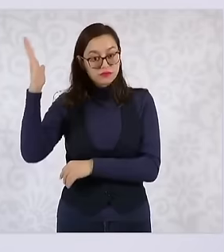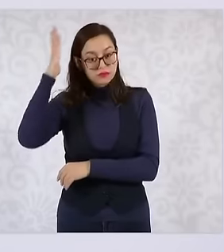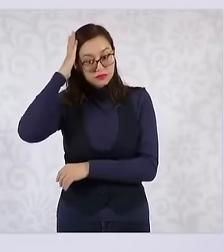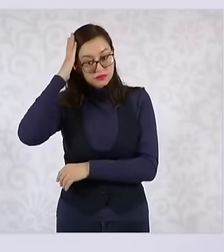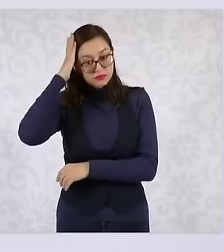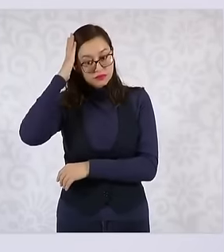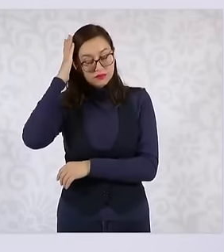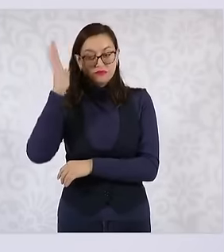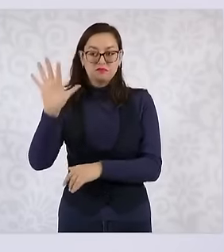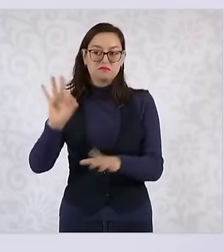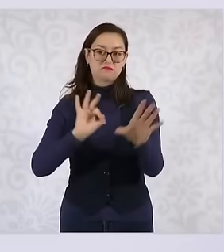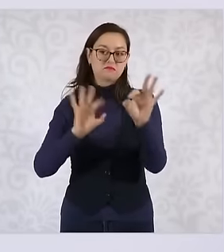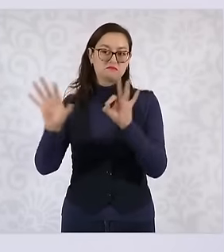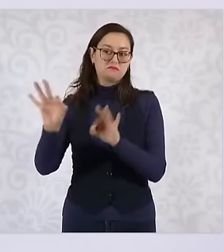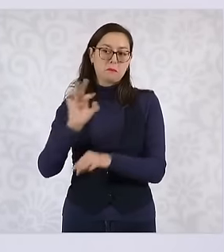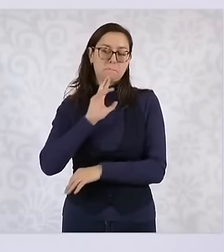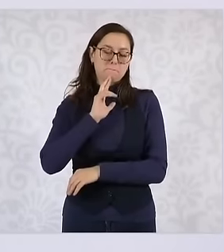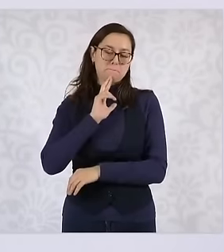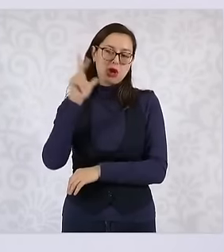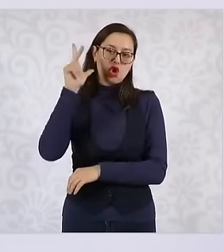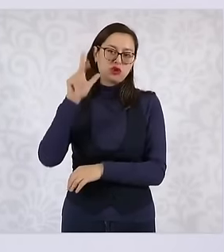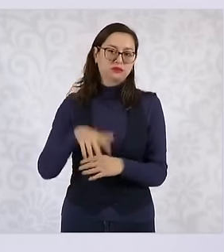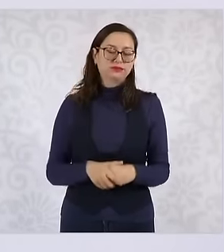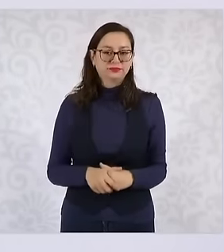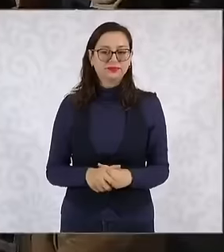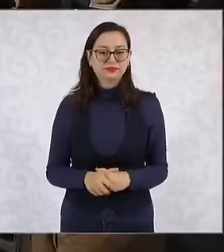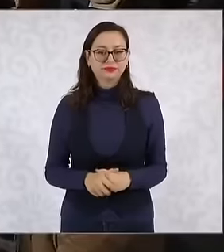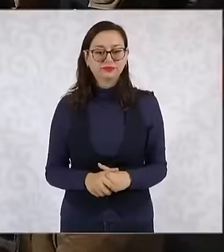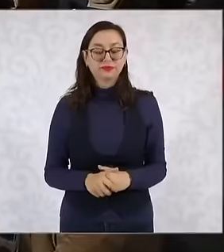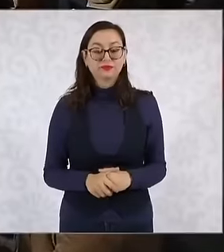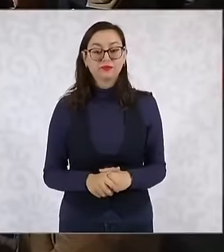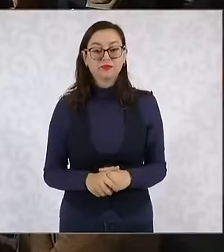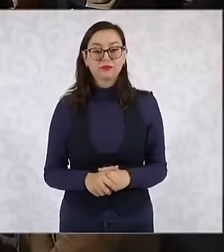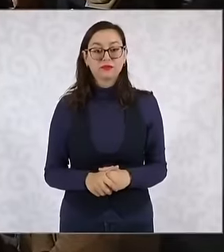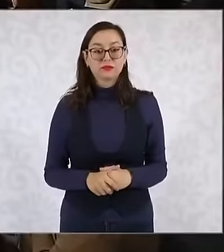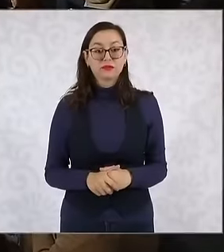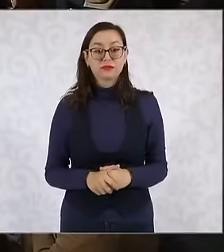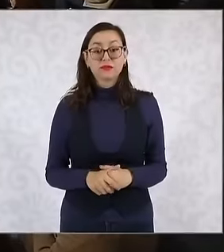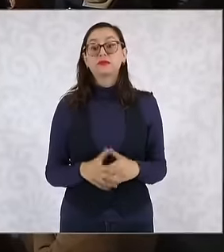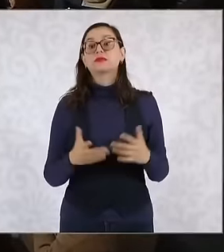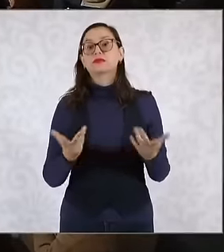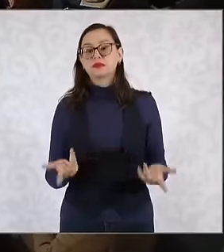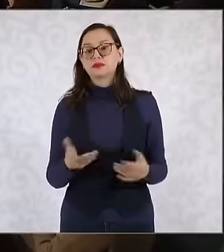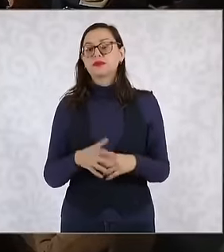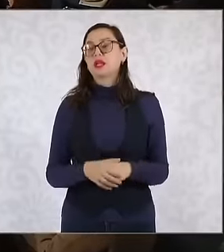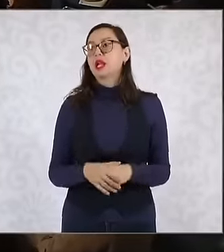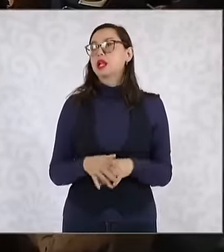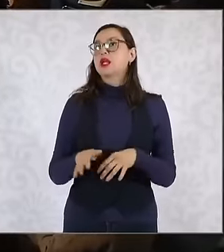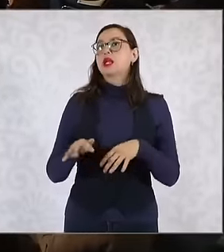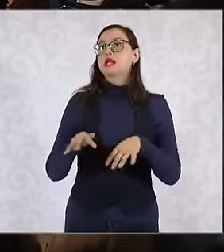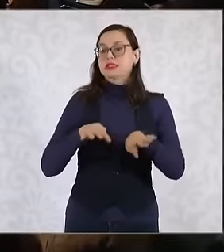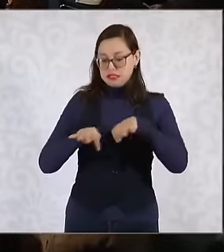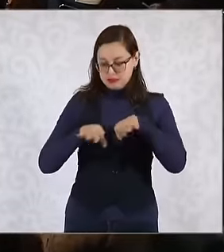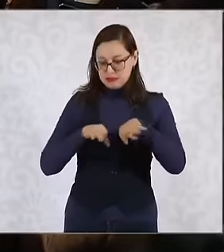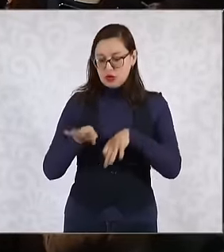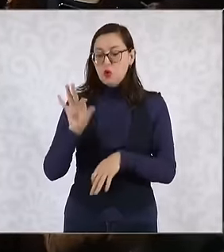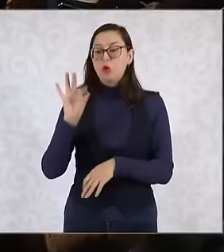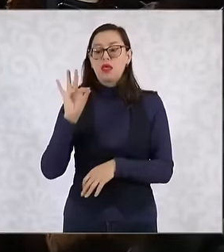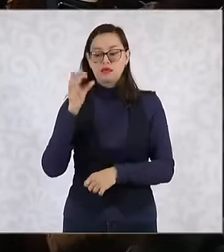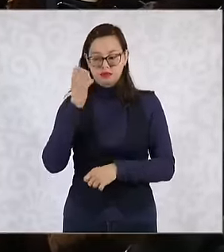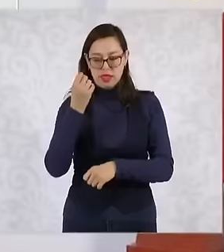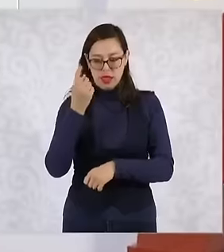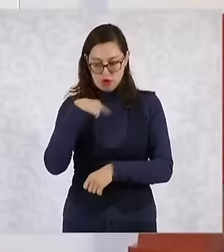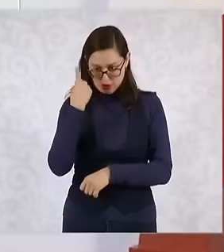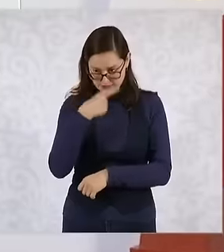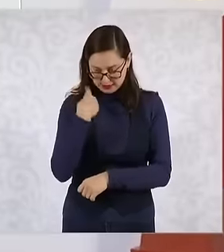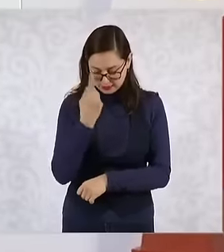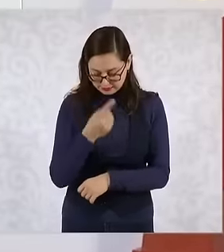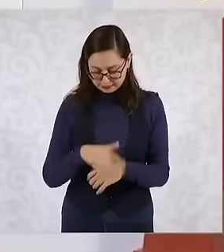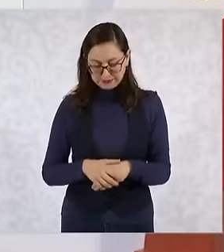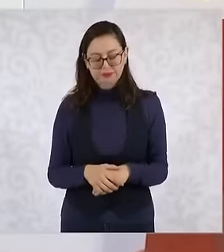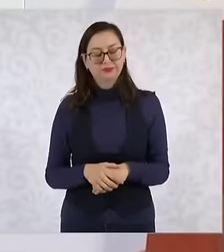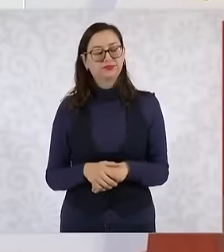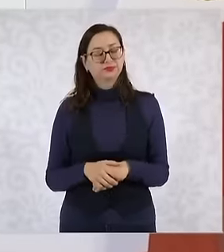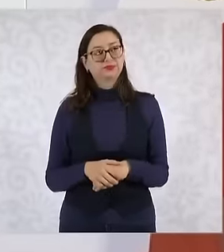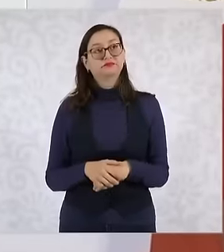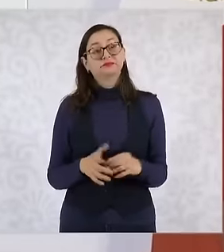who participate in this process are the 40 hours, I said it very Of course, the salary increase